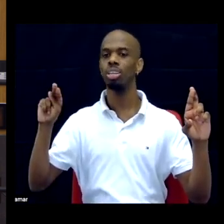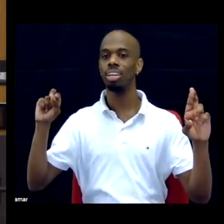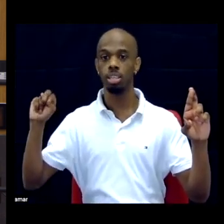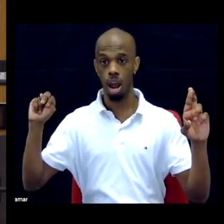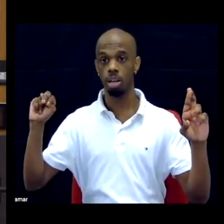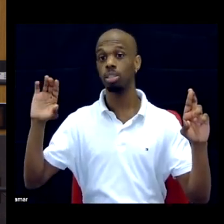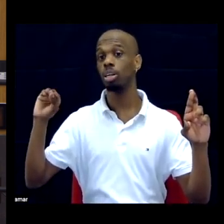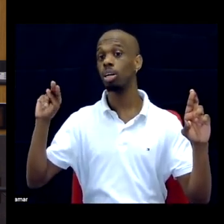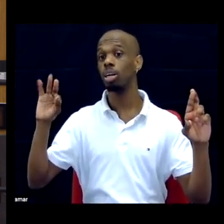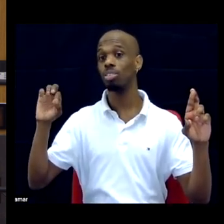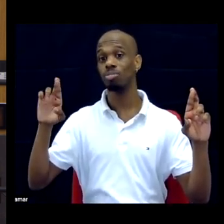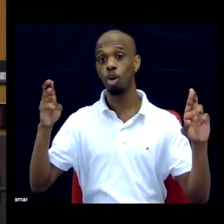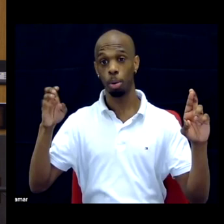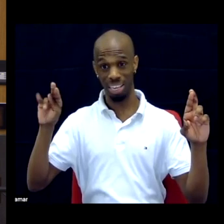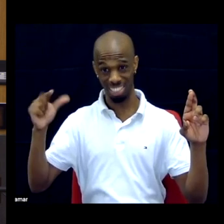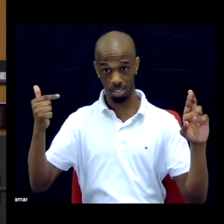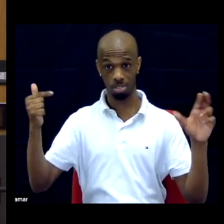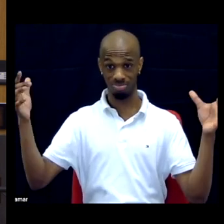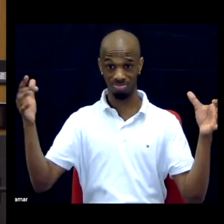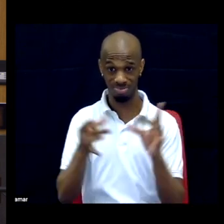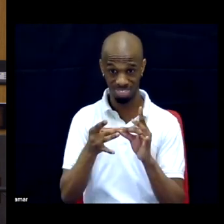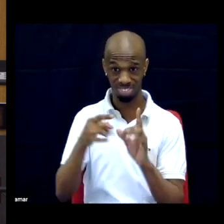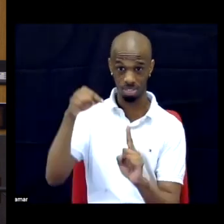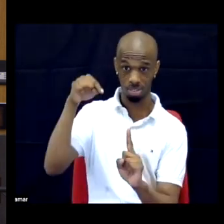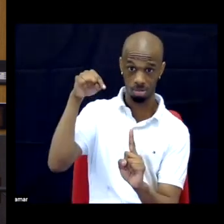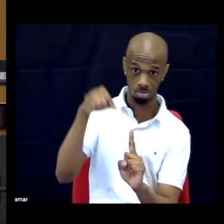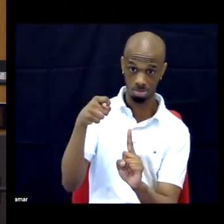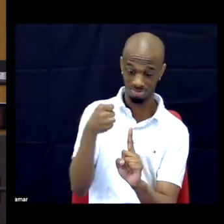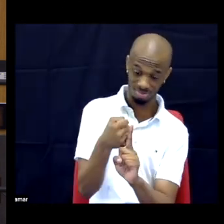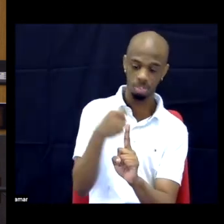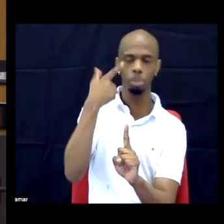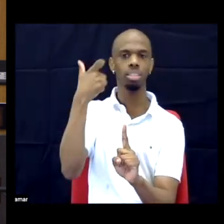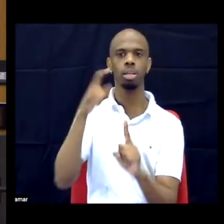is reflected as lack of able mindedness is super important.